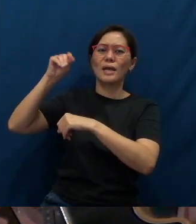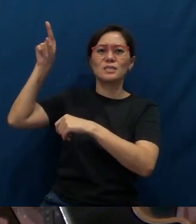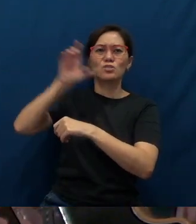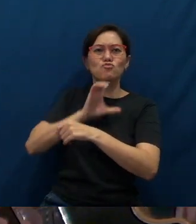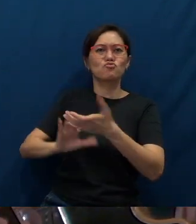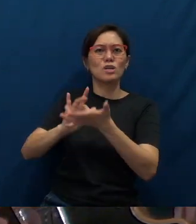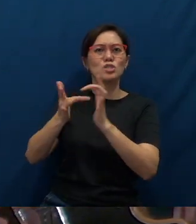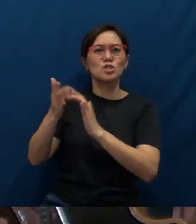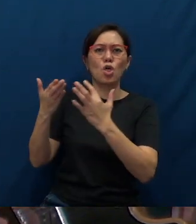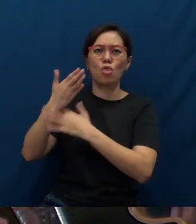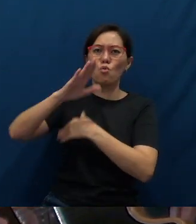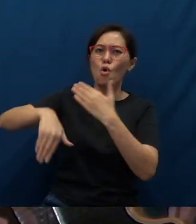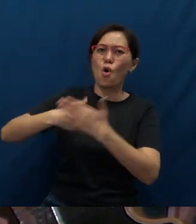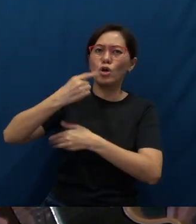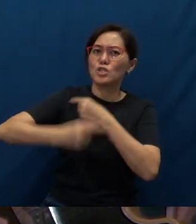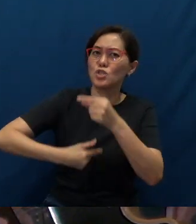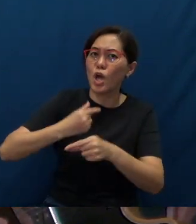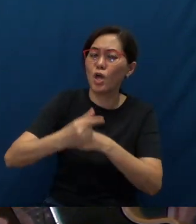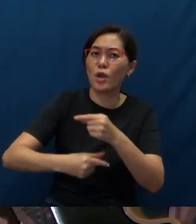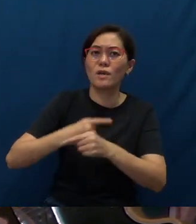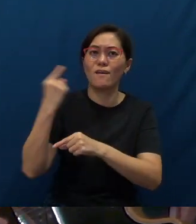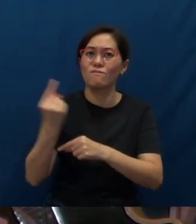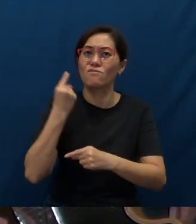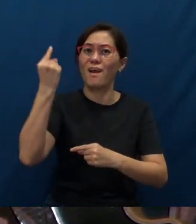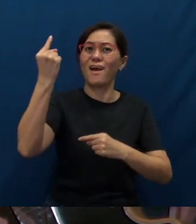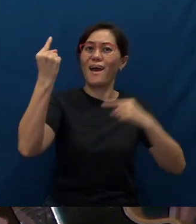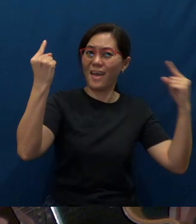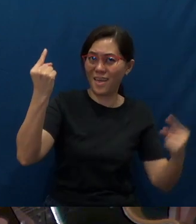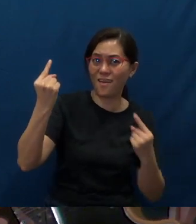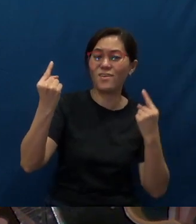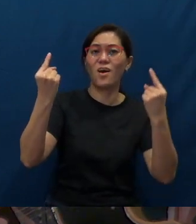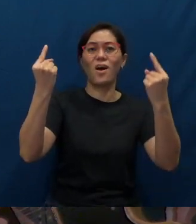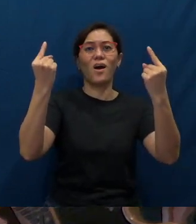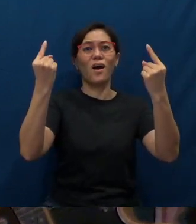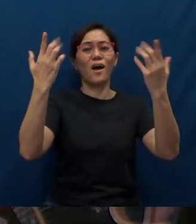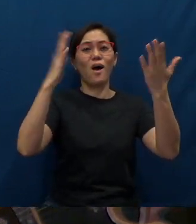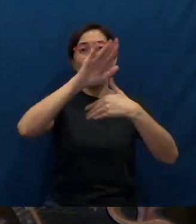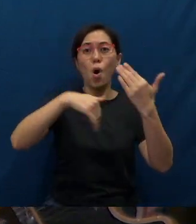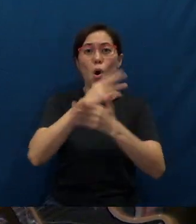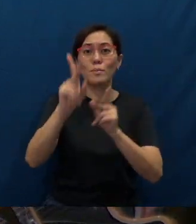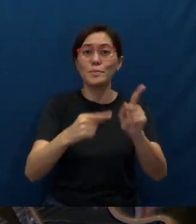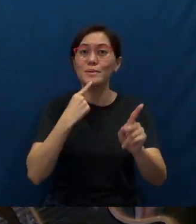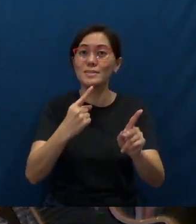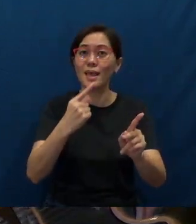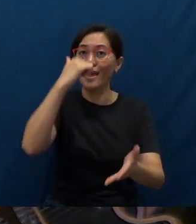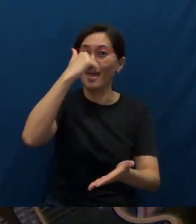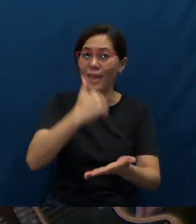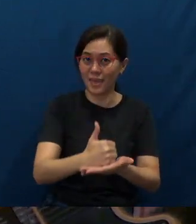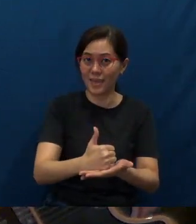throughout all generations forever and ever. And all the people say: “Amen”.